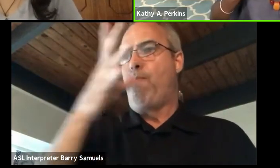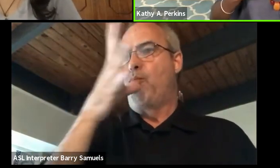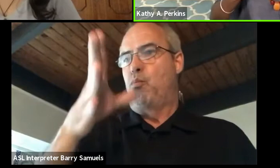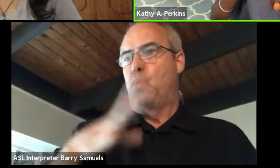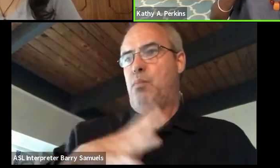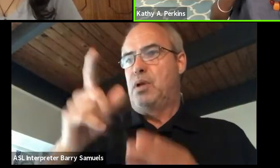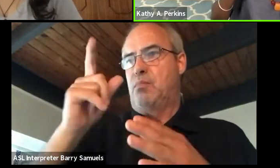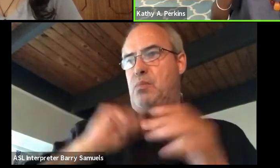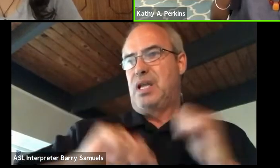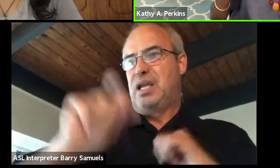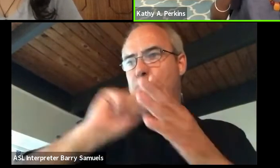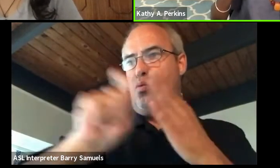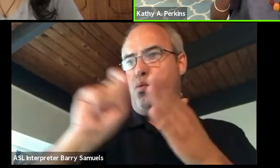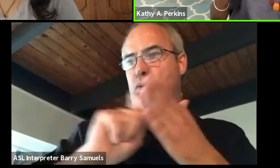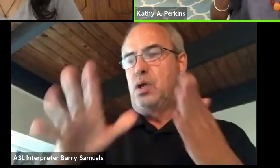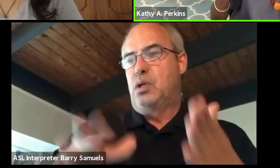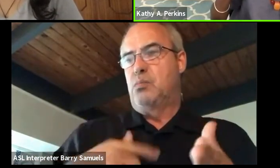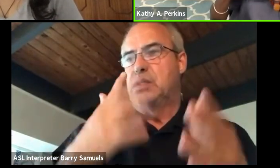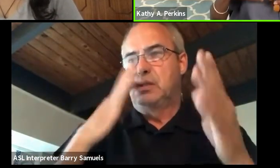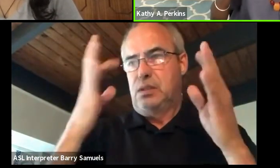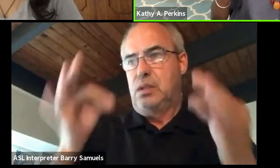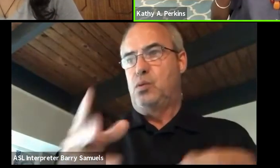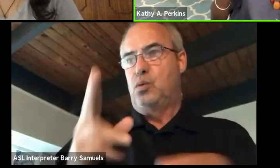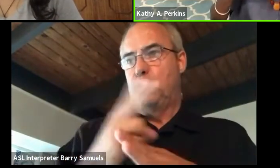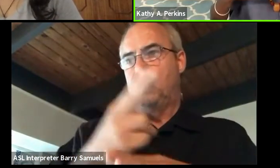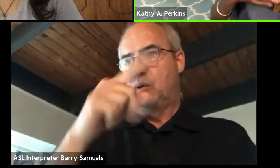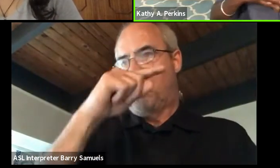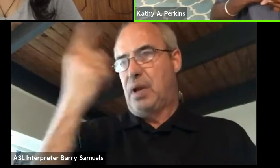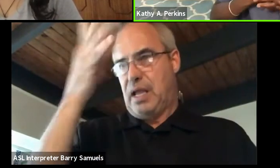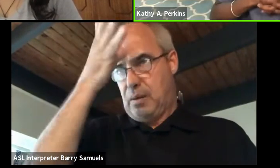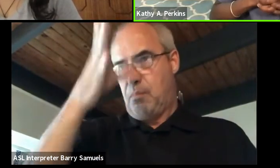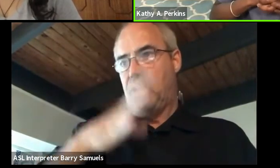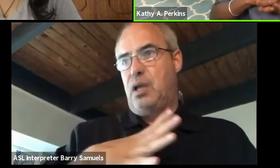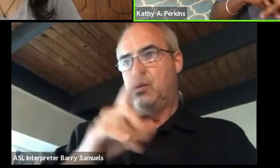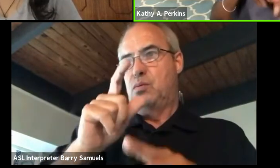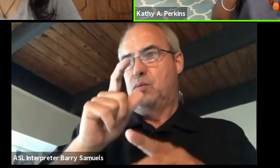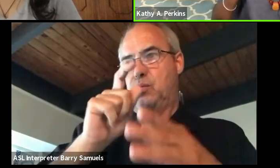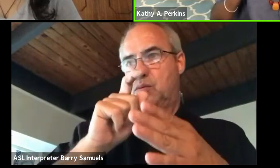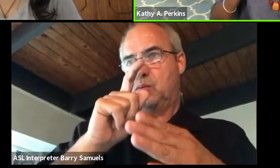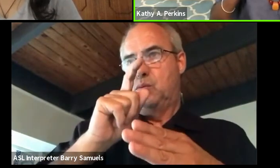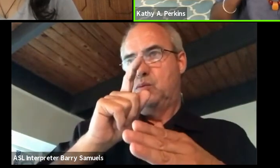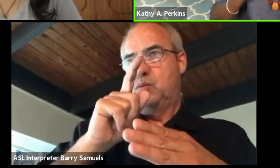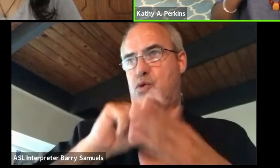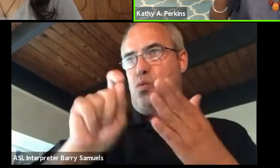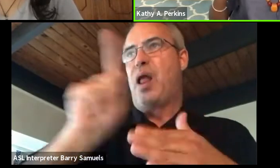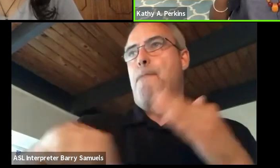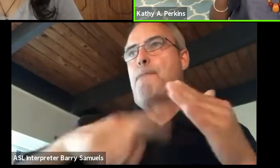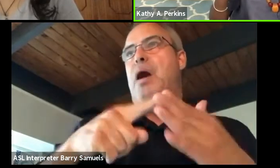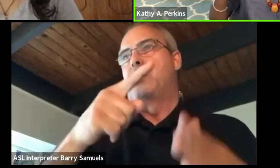and then I decided I would use black men who write about black women. And then people started taking me